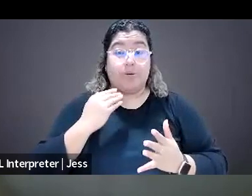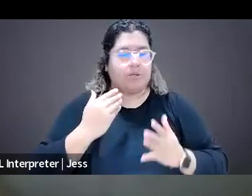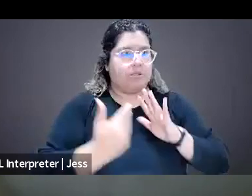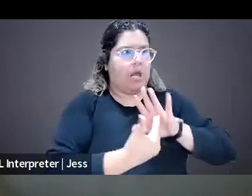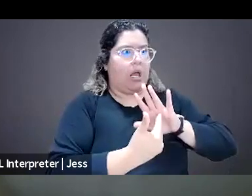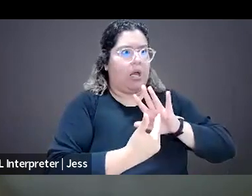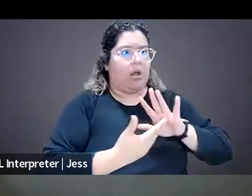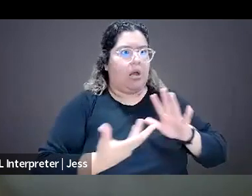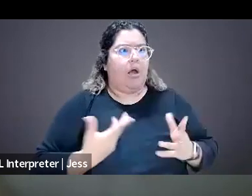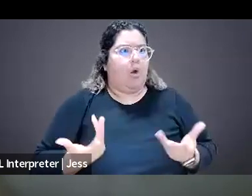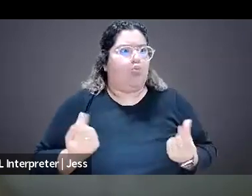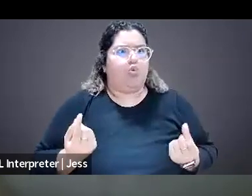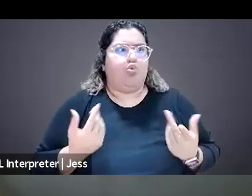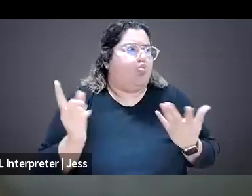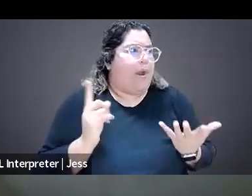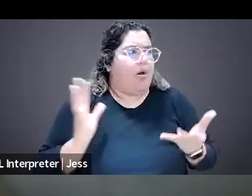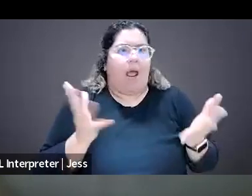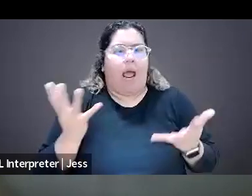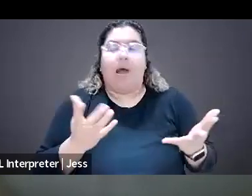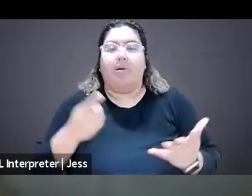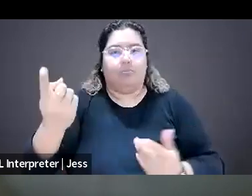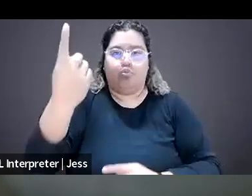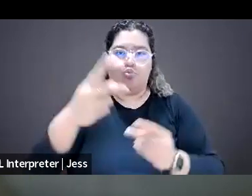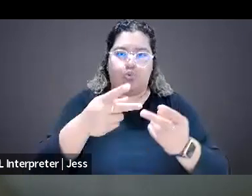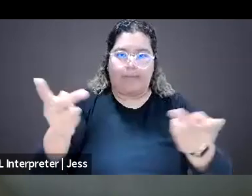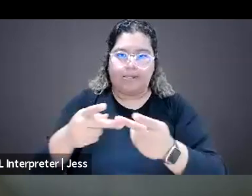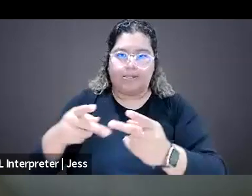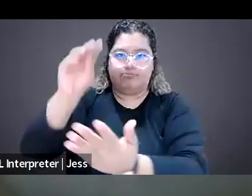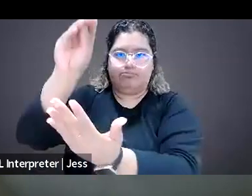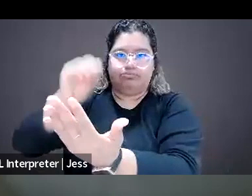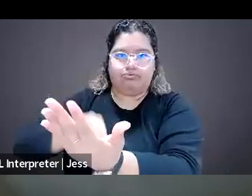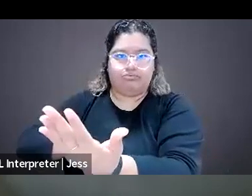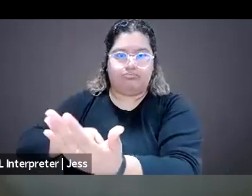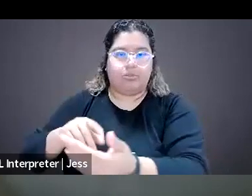not know who's providing you the resources. So it's really, organizations